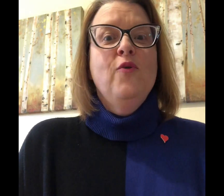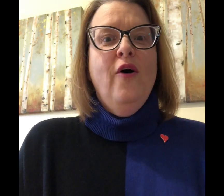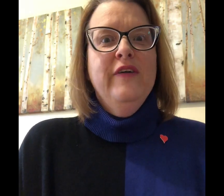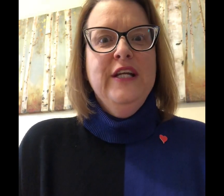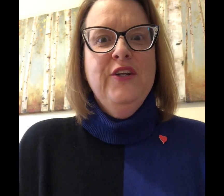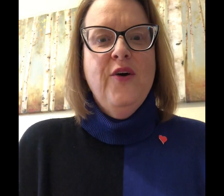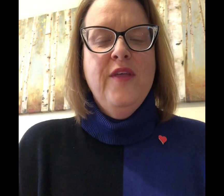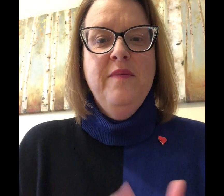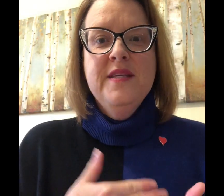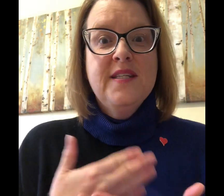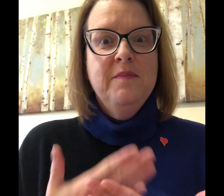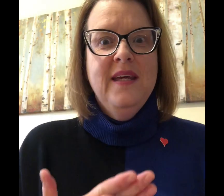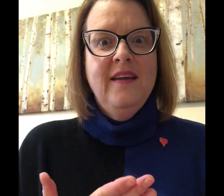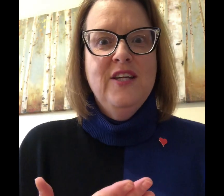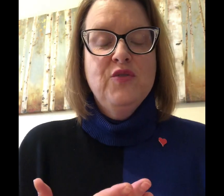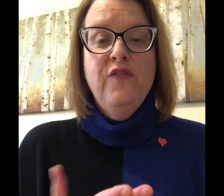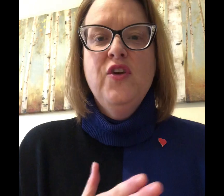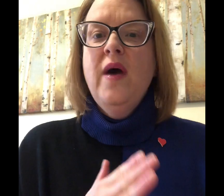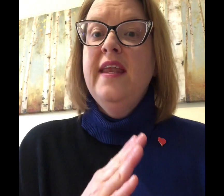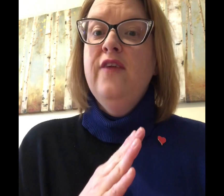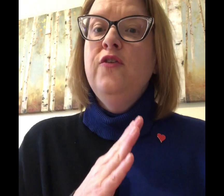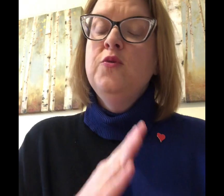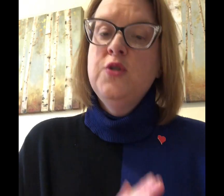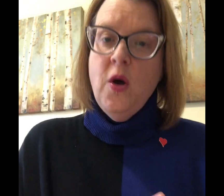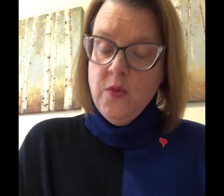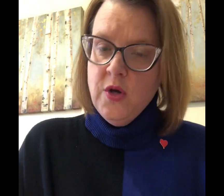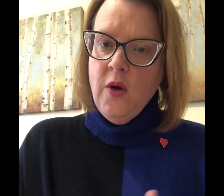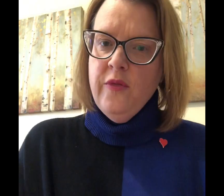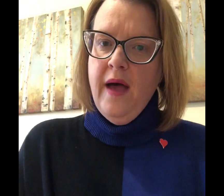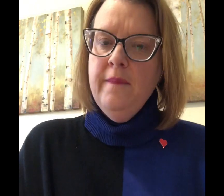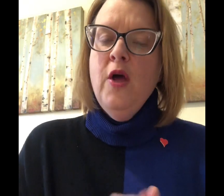already know them this can be a nice review and if you don't know them